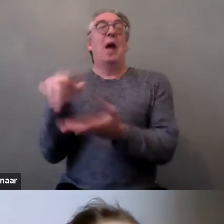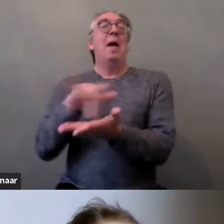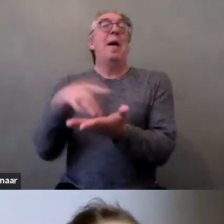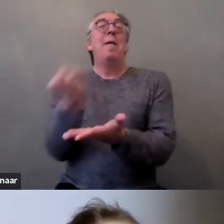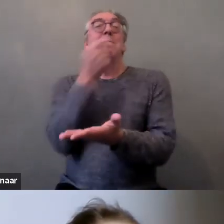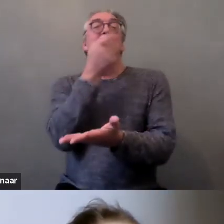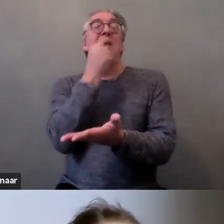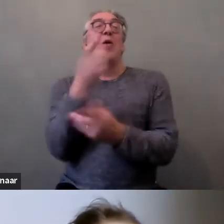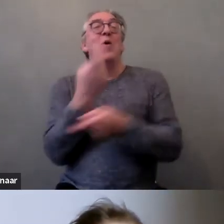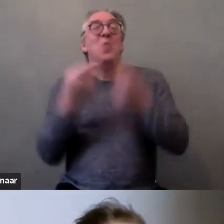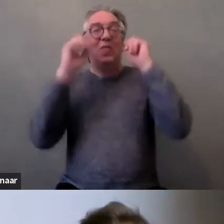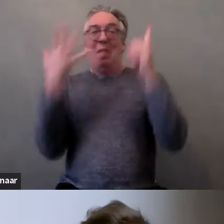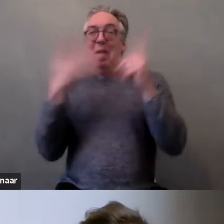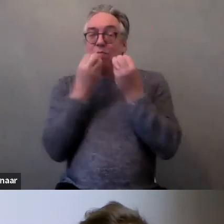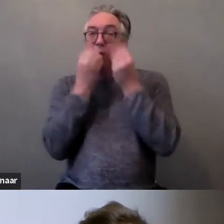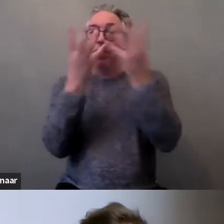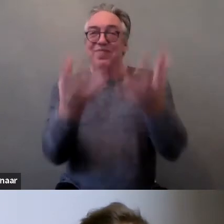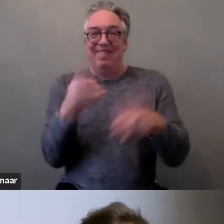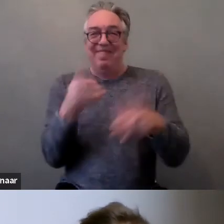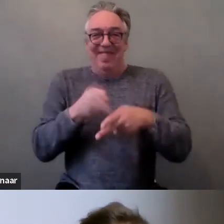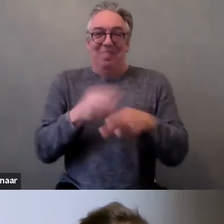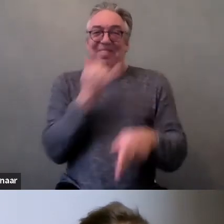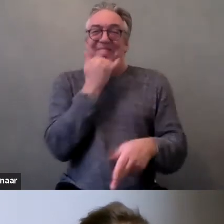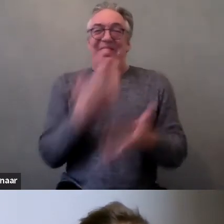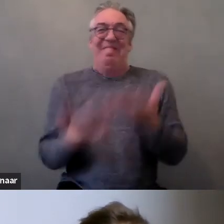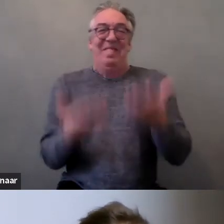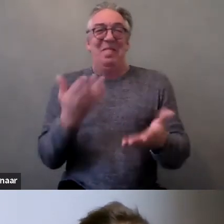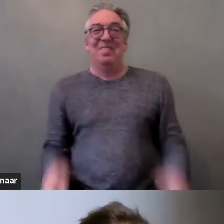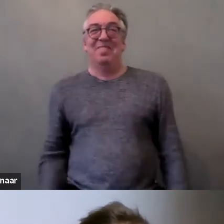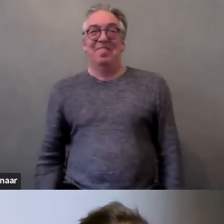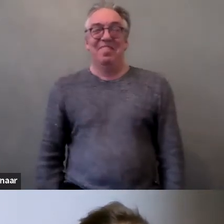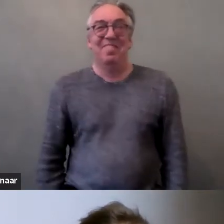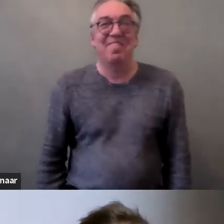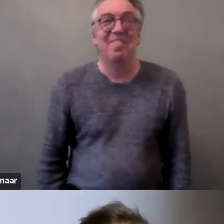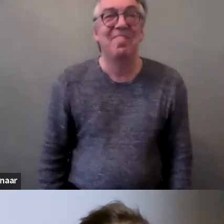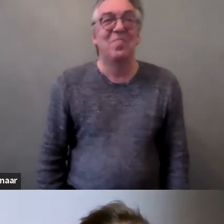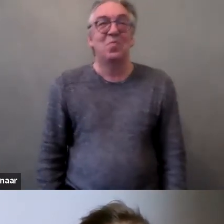Perhaps it's not the best pronunciation, sorry about that.